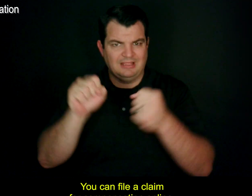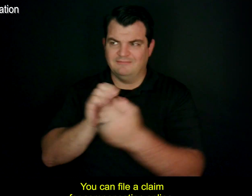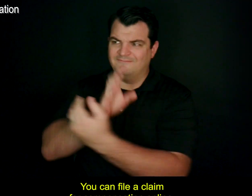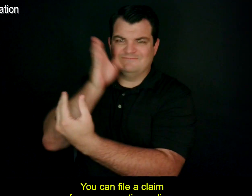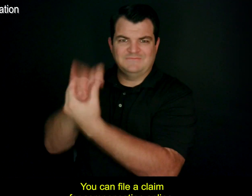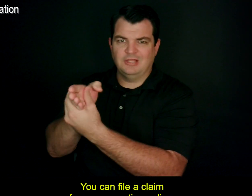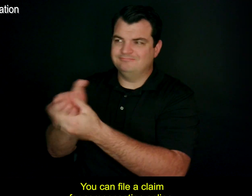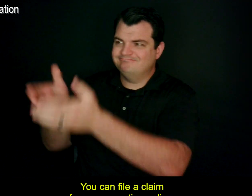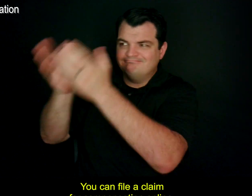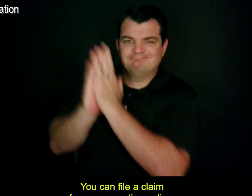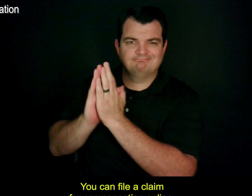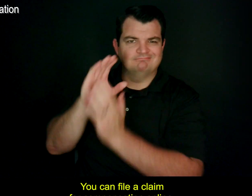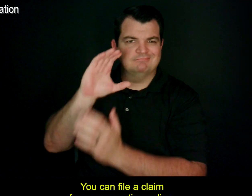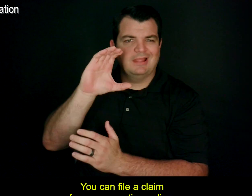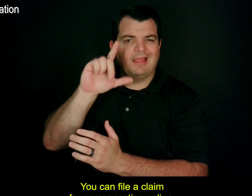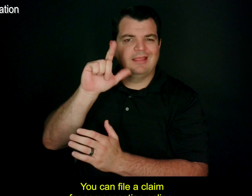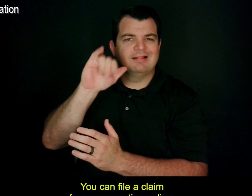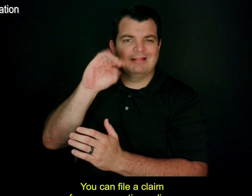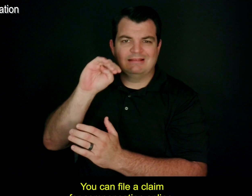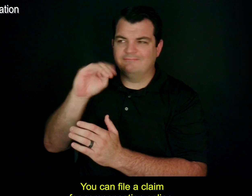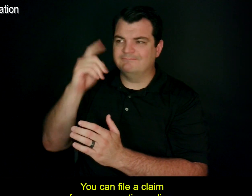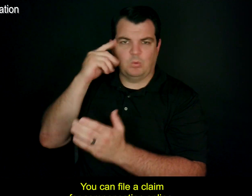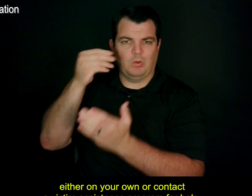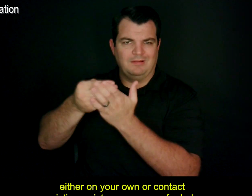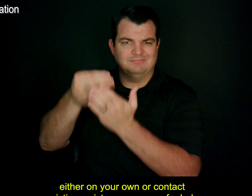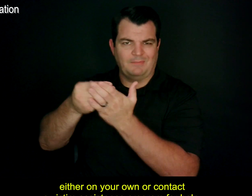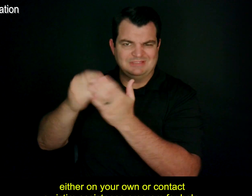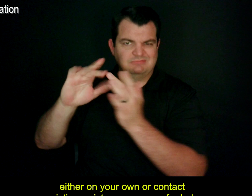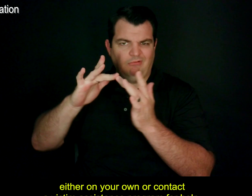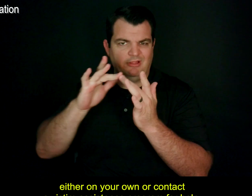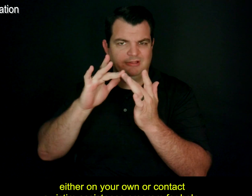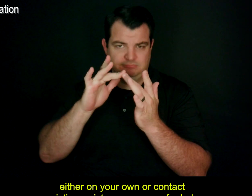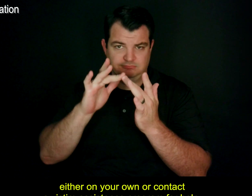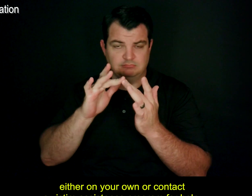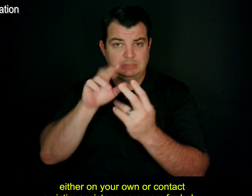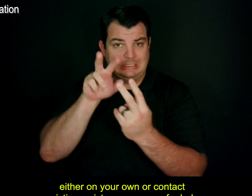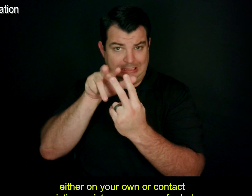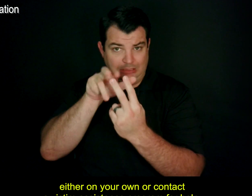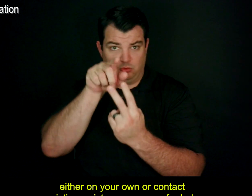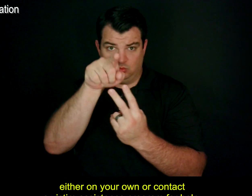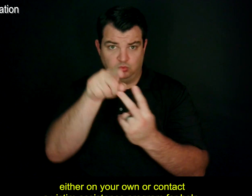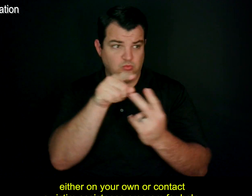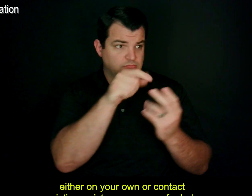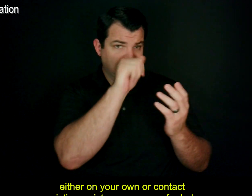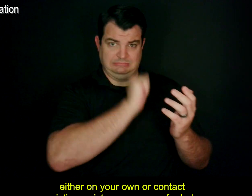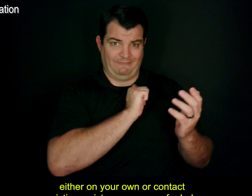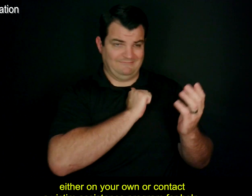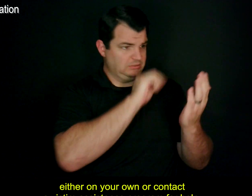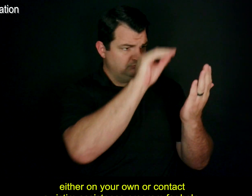You can file a claim for compensation online, either on your own or contact a victim assistance program for help.